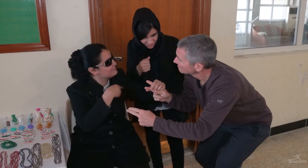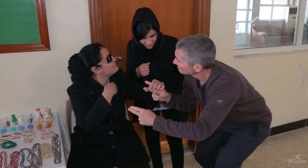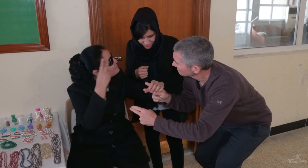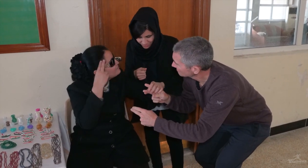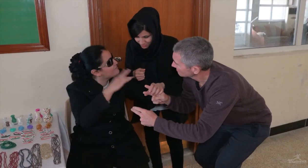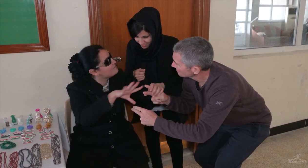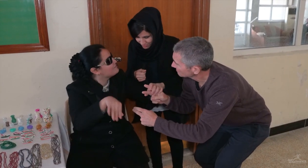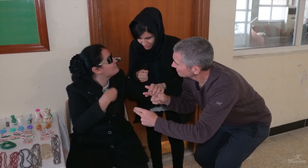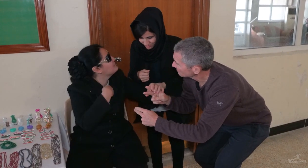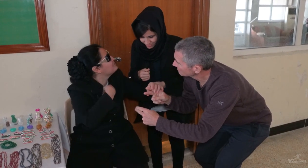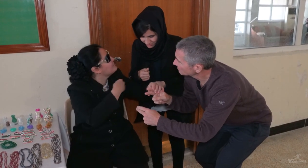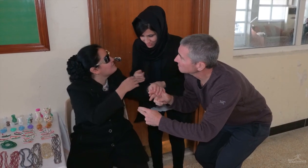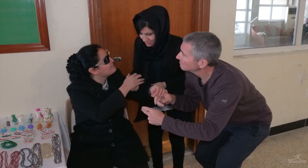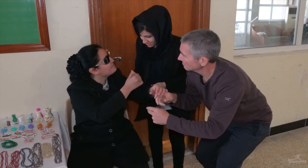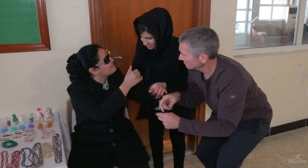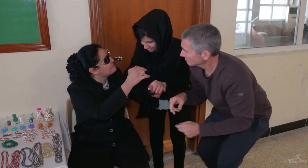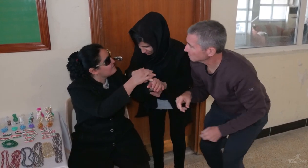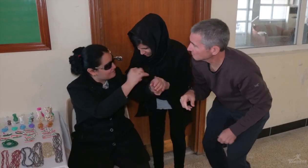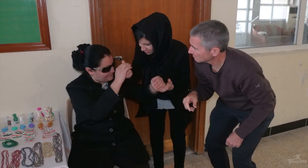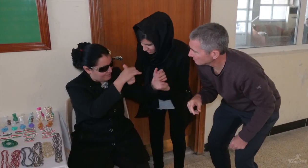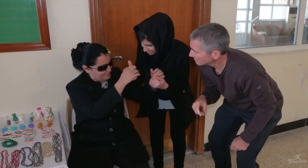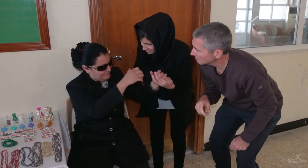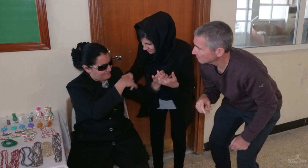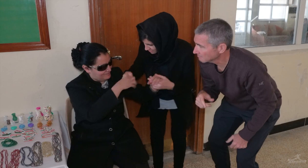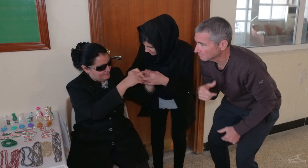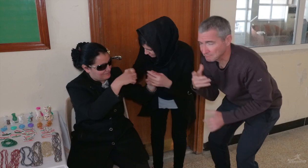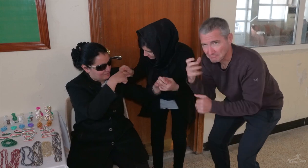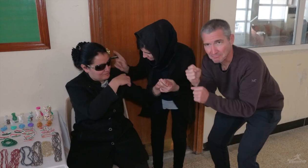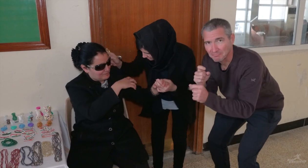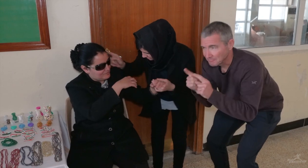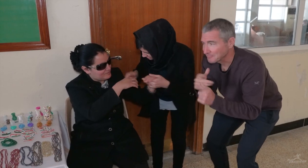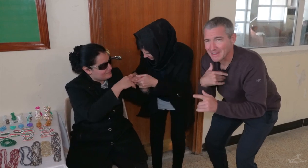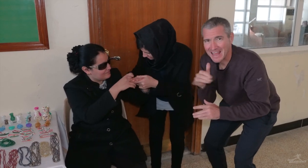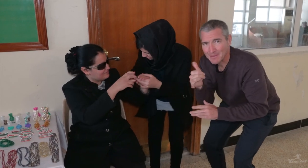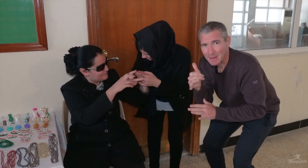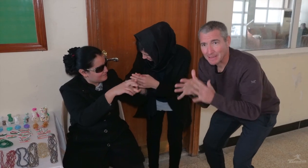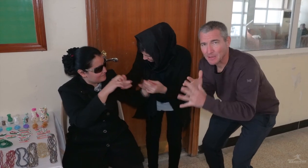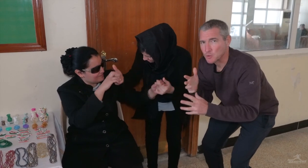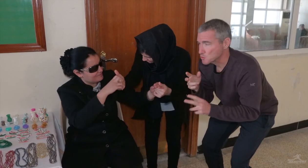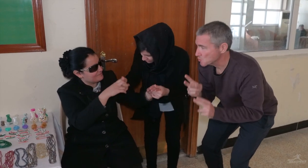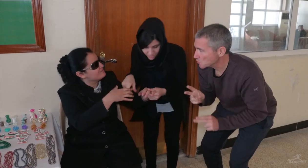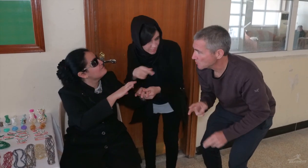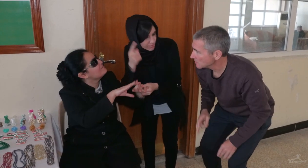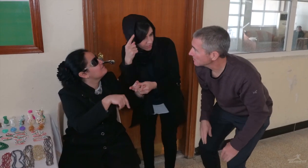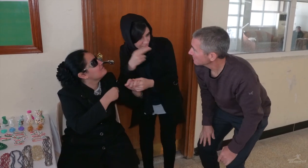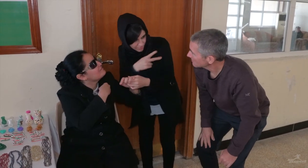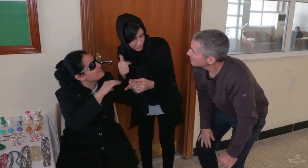Tell him that I make those things. Yes, he knows that you did them. Wow, it's tough to use tactile signing in the Arabic Sign Language.